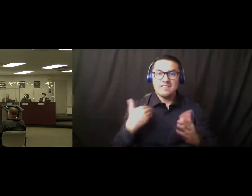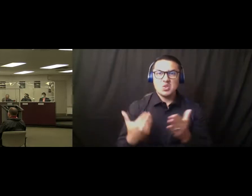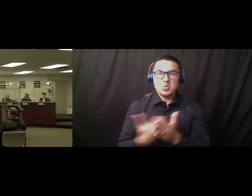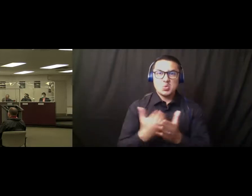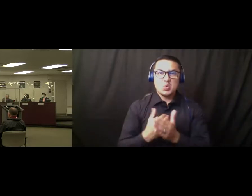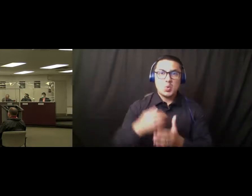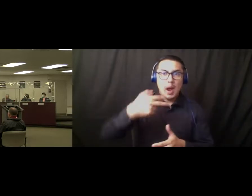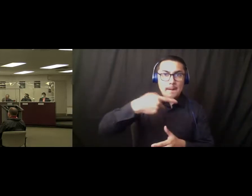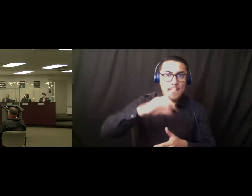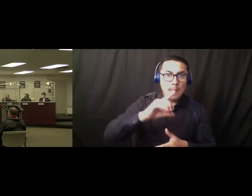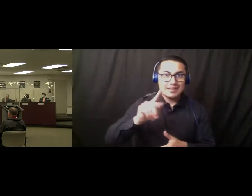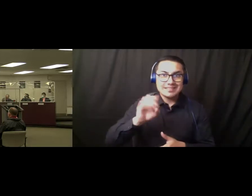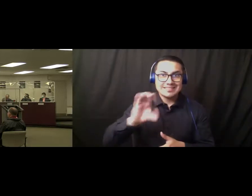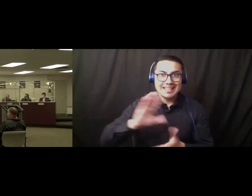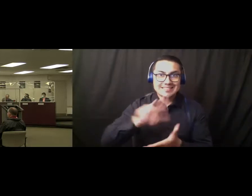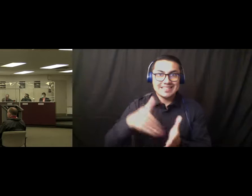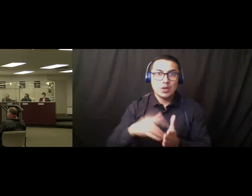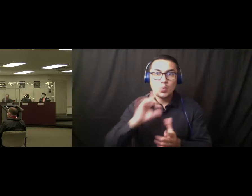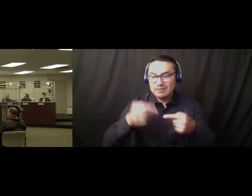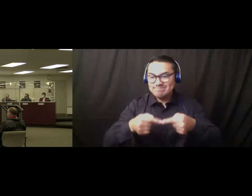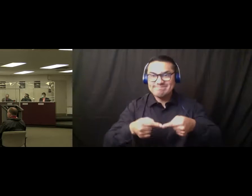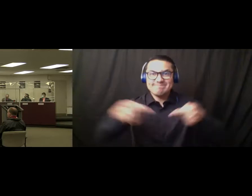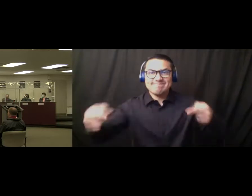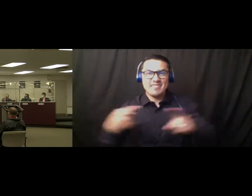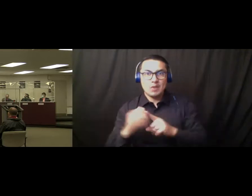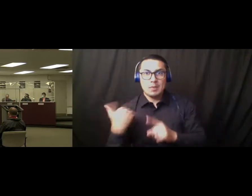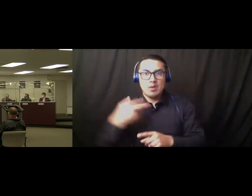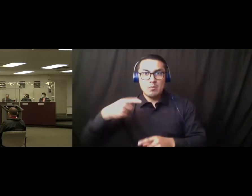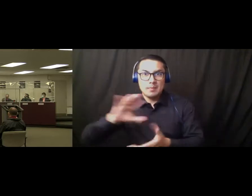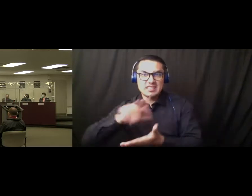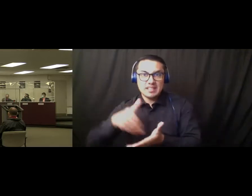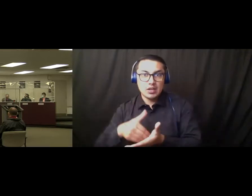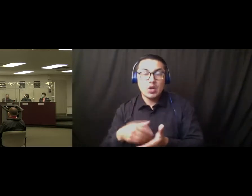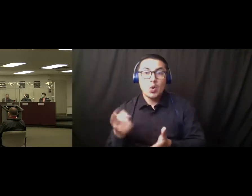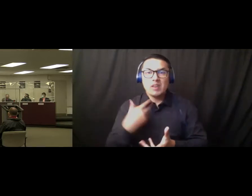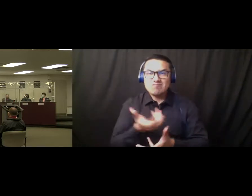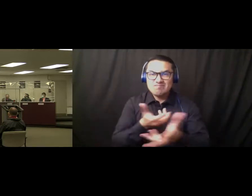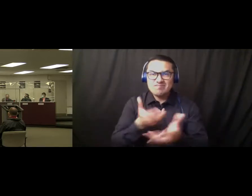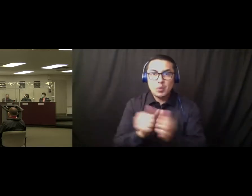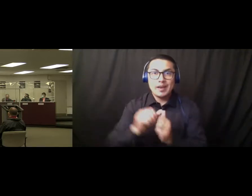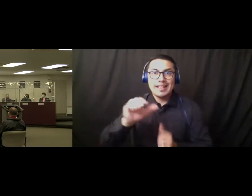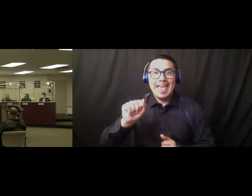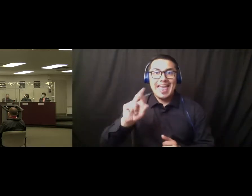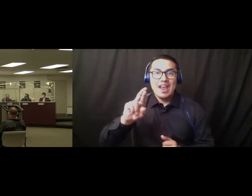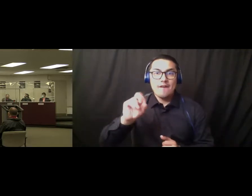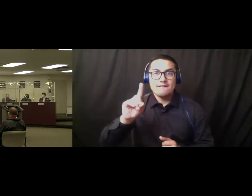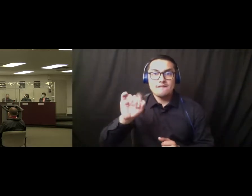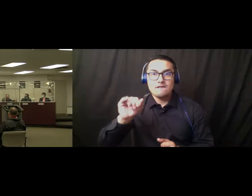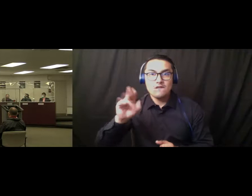which is adjacent to our Palmdale Center. We're working right now on a partnership with the Air Force Research Lab for Makerspace in conjunction with the